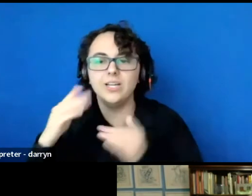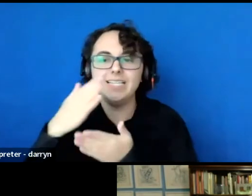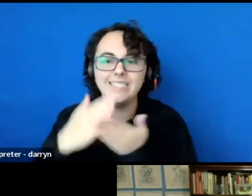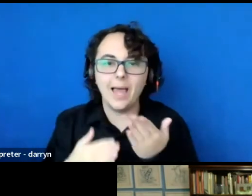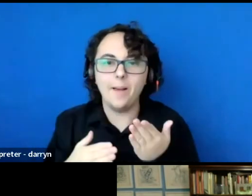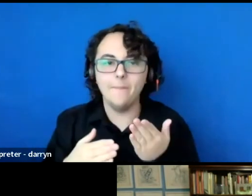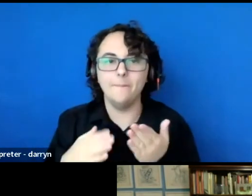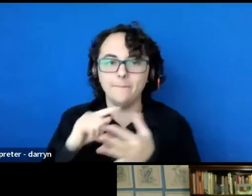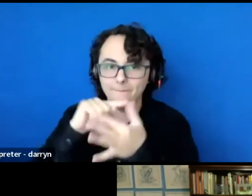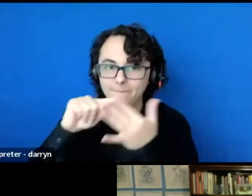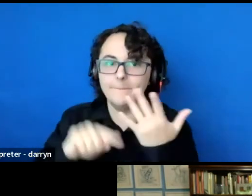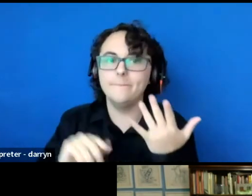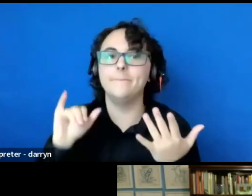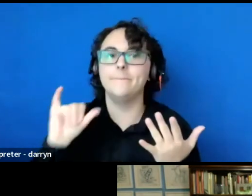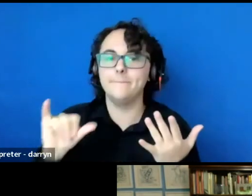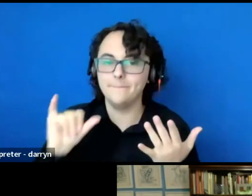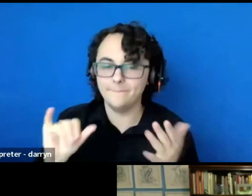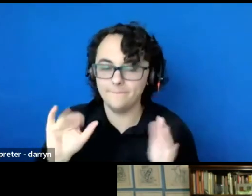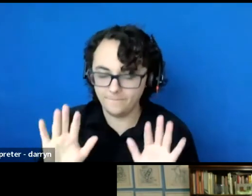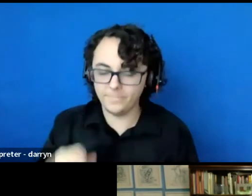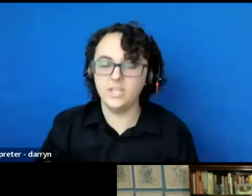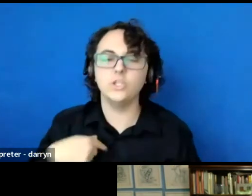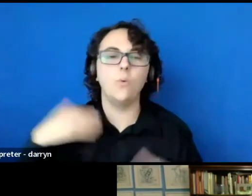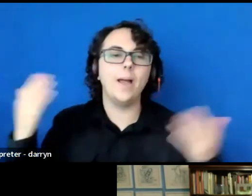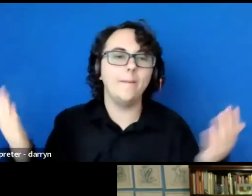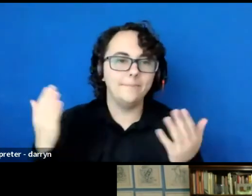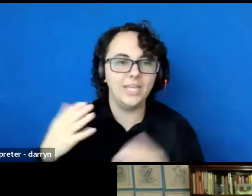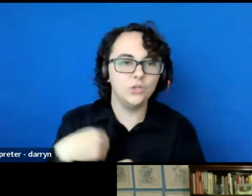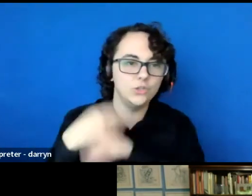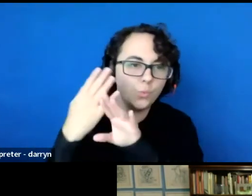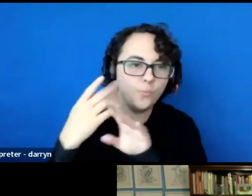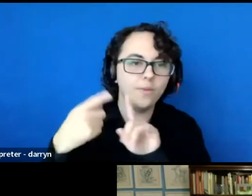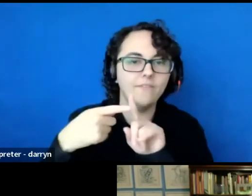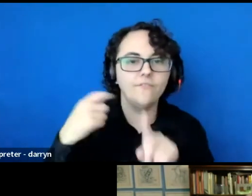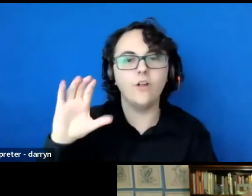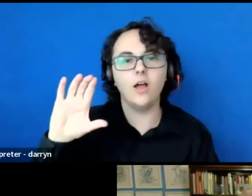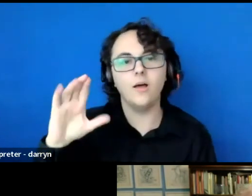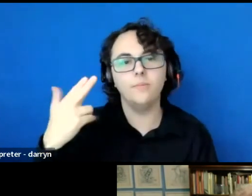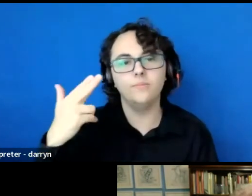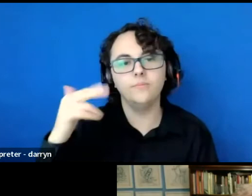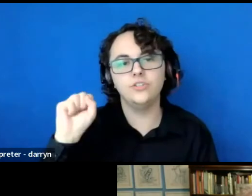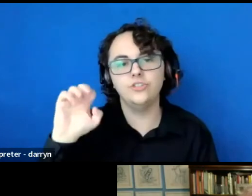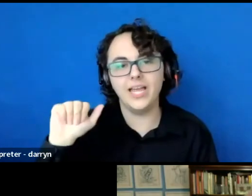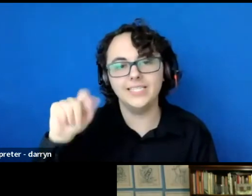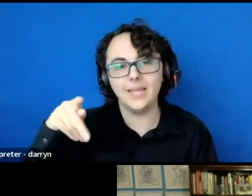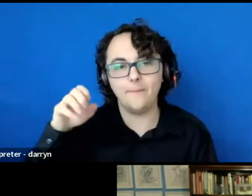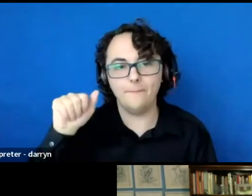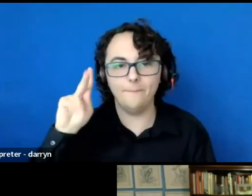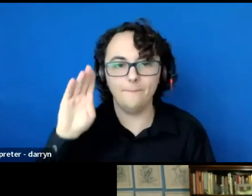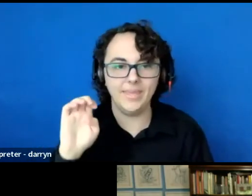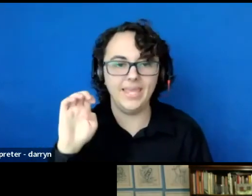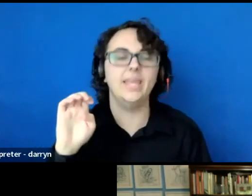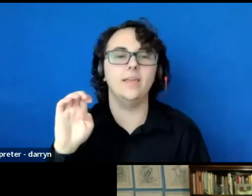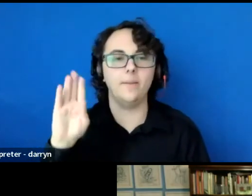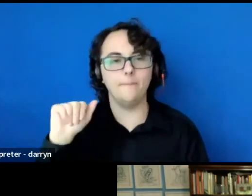I'm here today, zooming in from the Chesapeake Bay, the land of the Piscataway People,